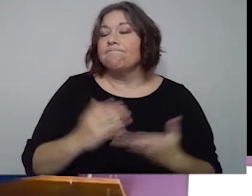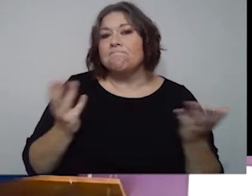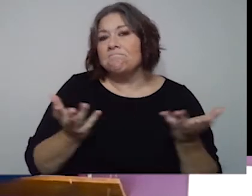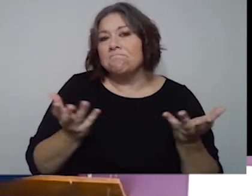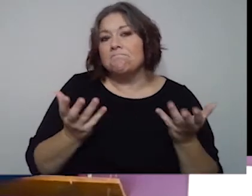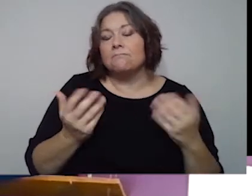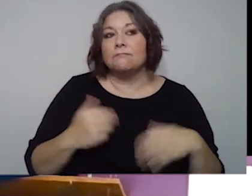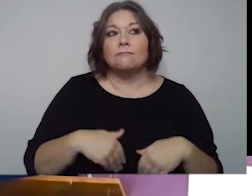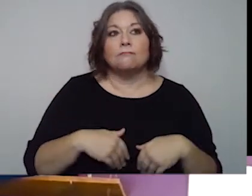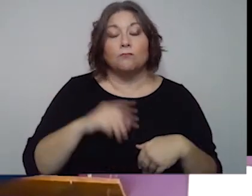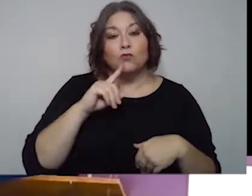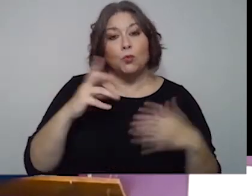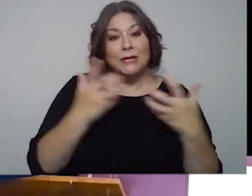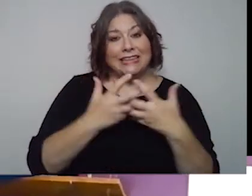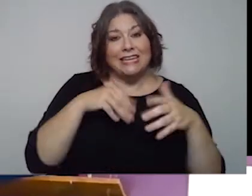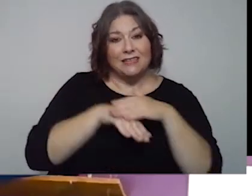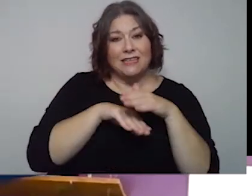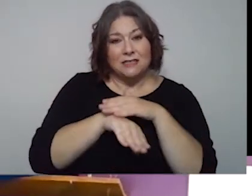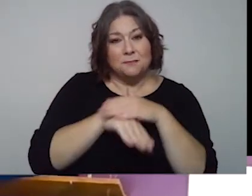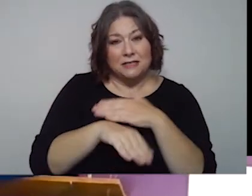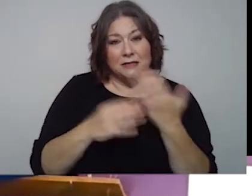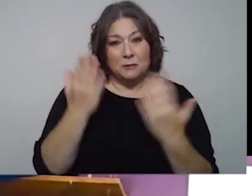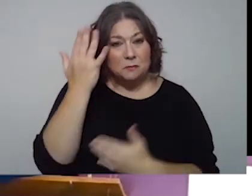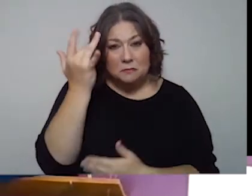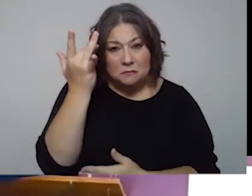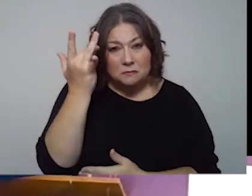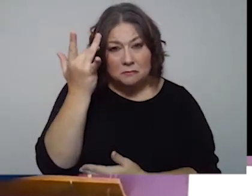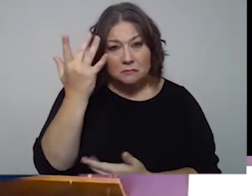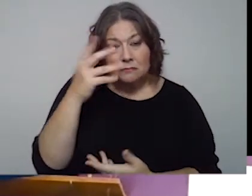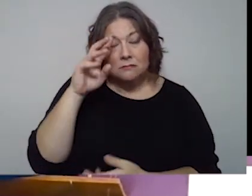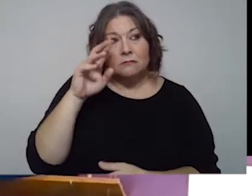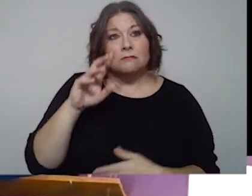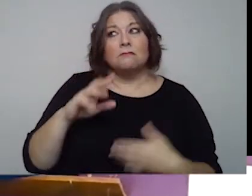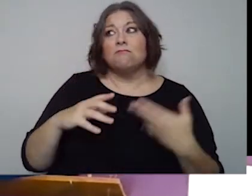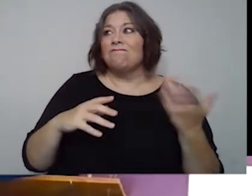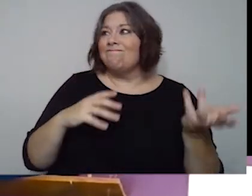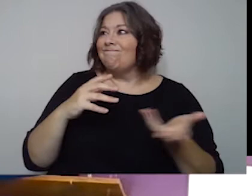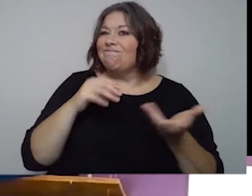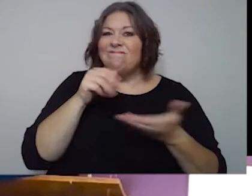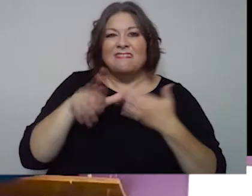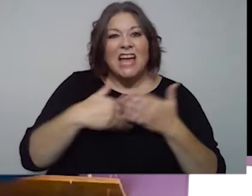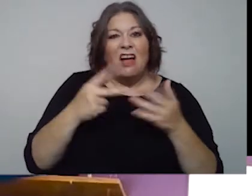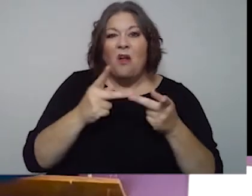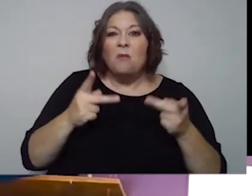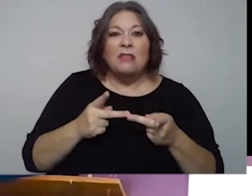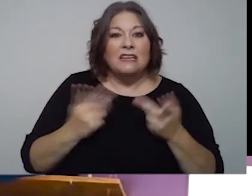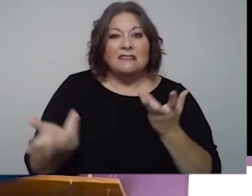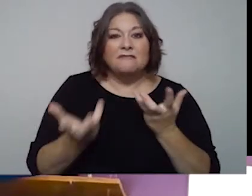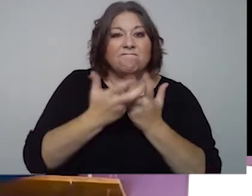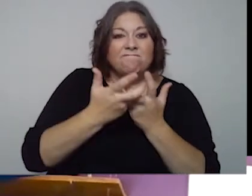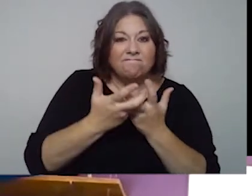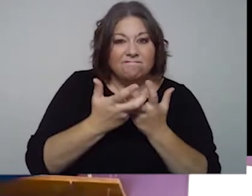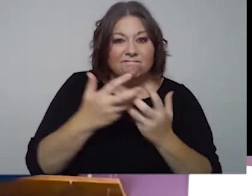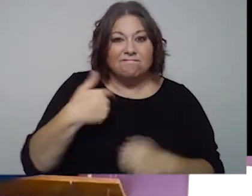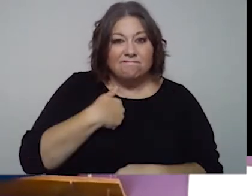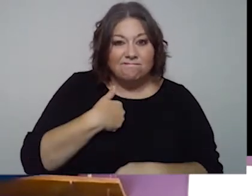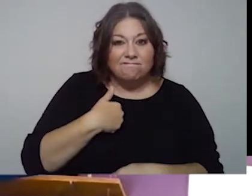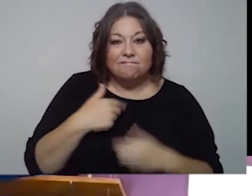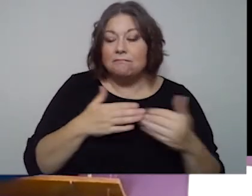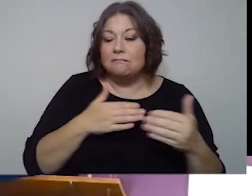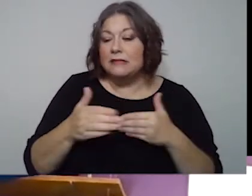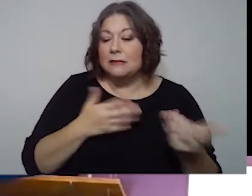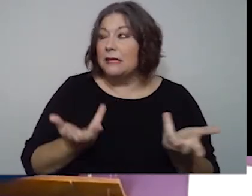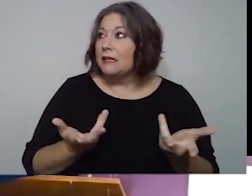is accessibility. Because not every place is made for me. Whether it's a place . . . that . . . a building that